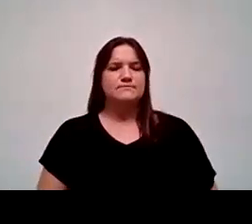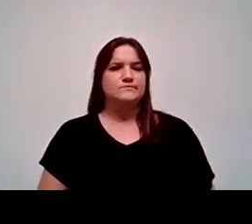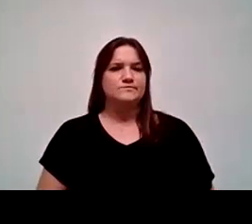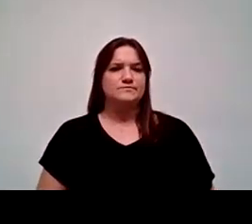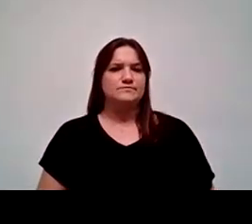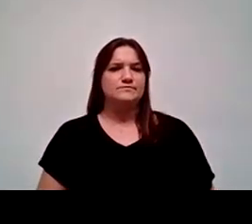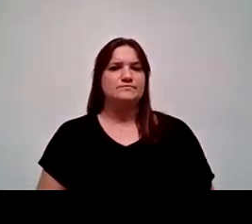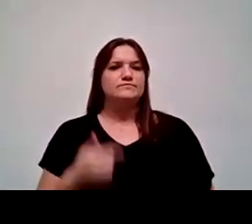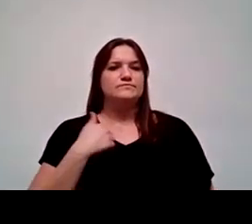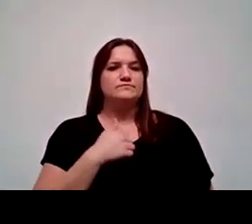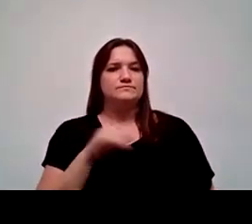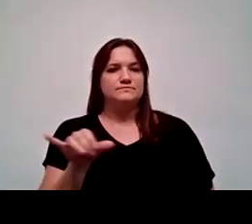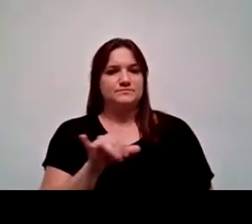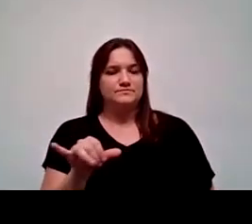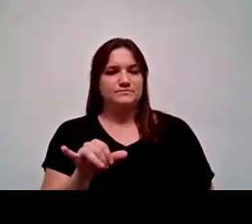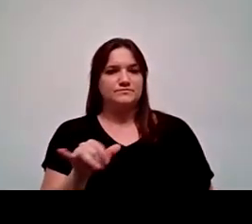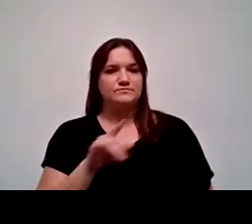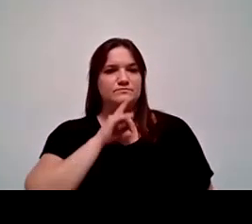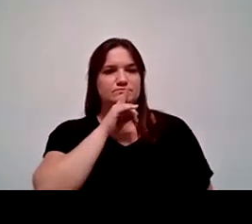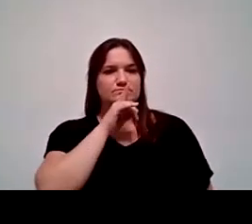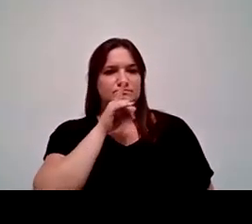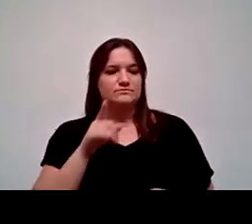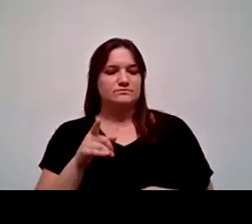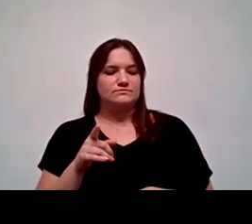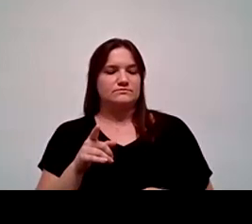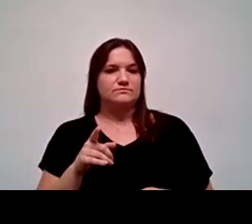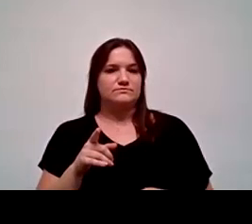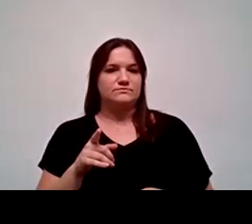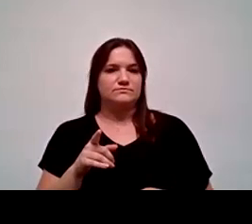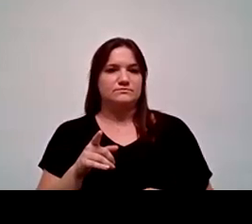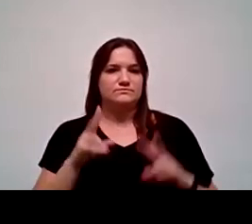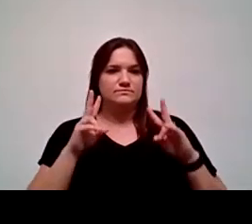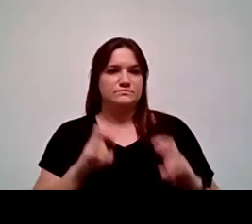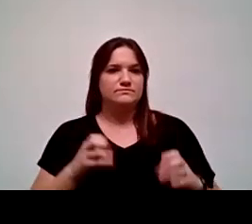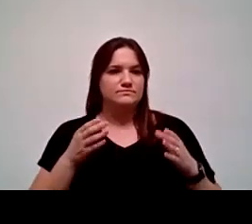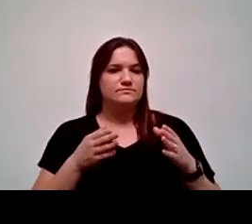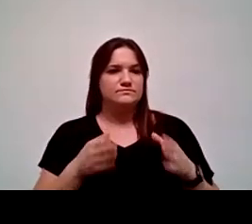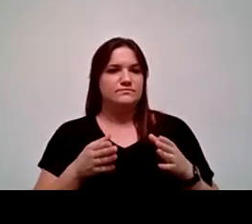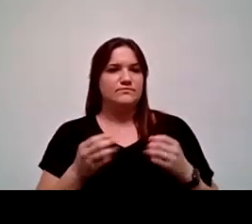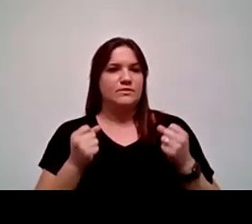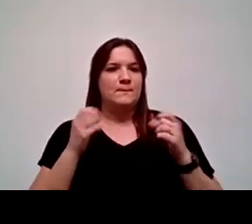We also, as I mentioned, are really looking at a way to develop the multicultural center on campus